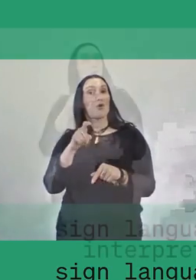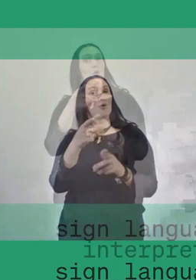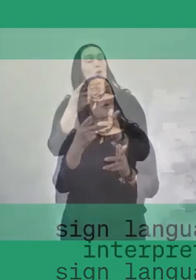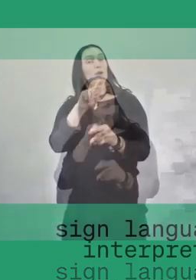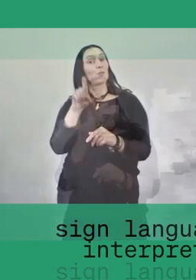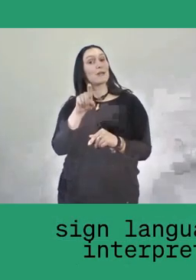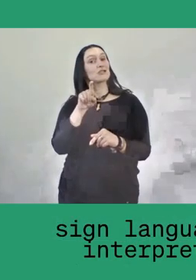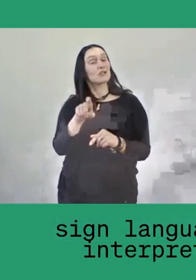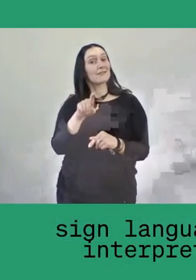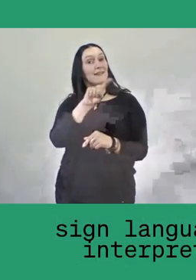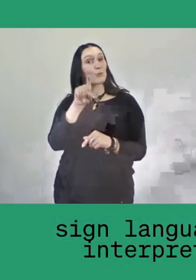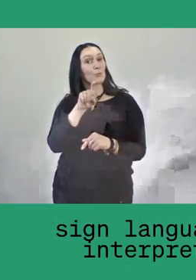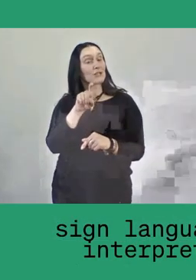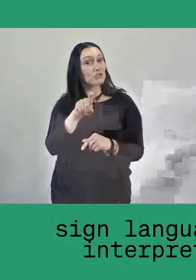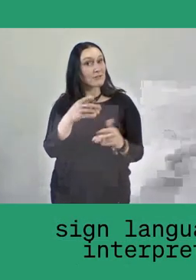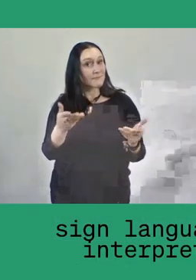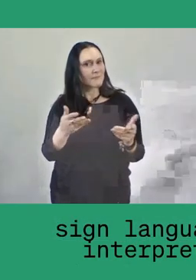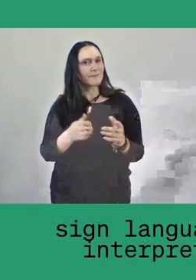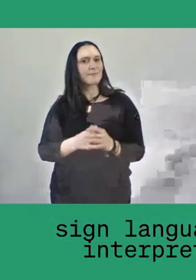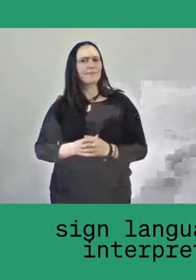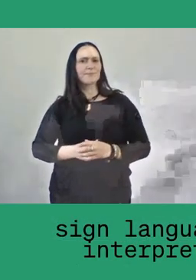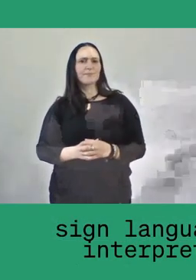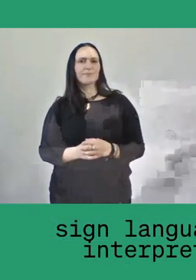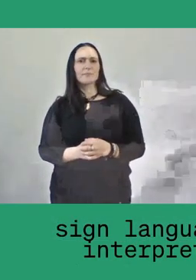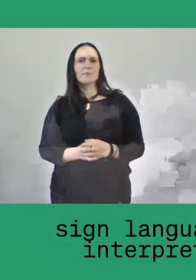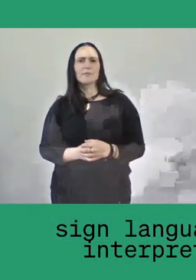A question which is...